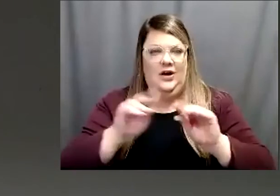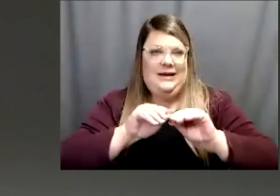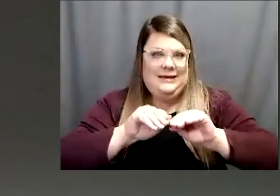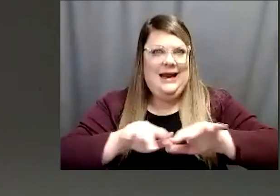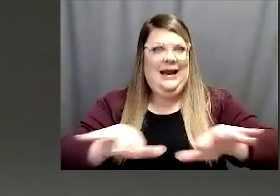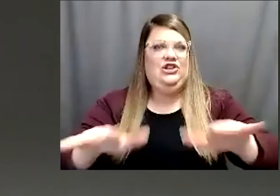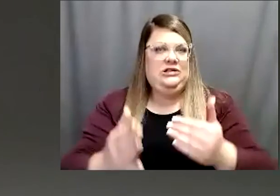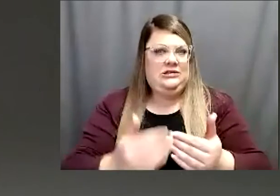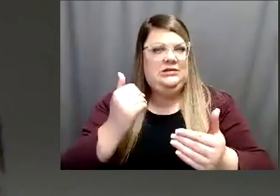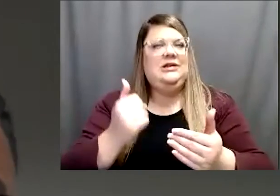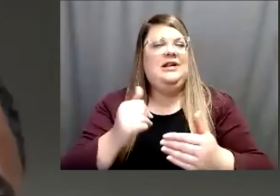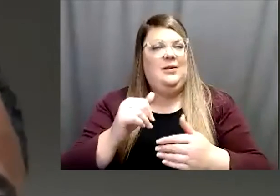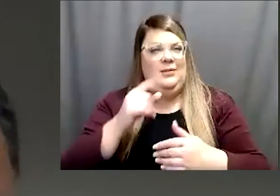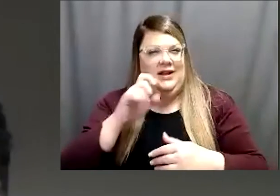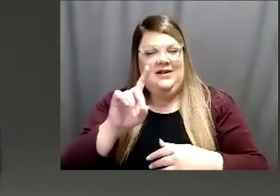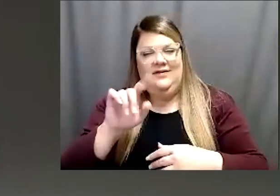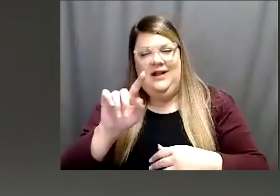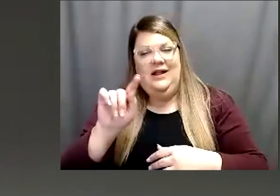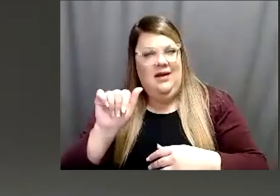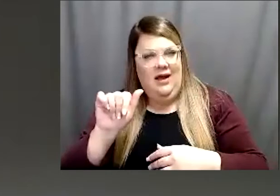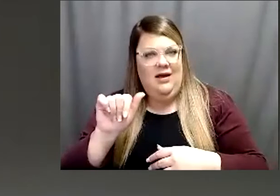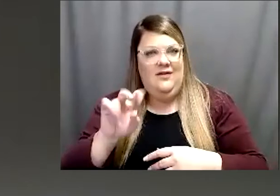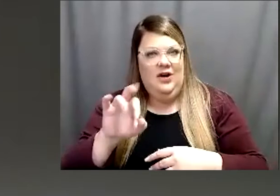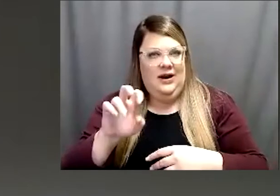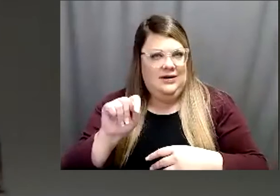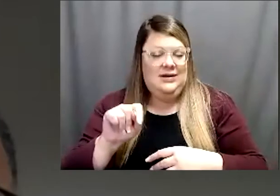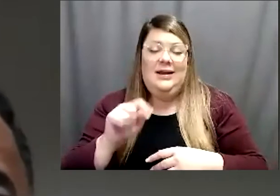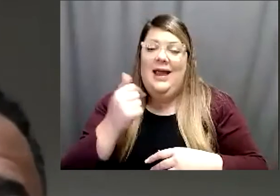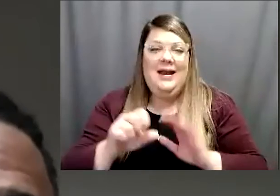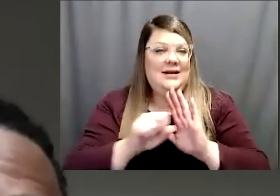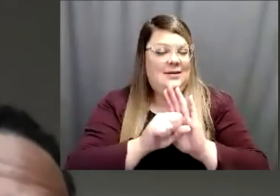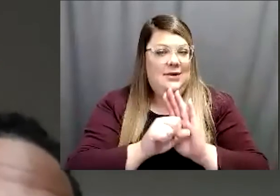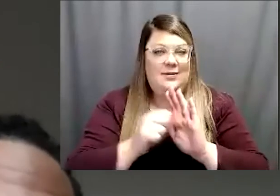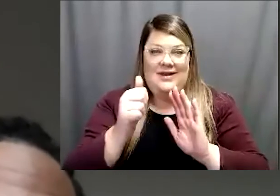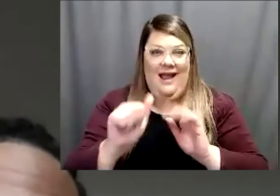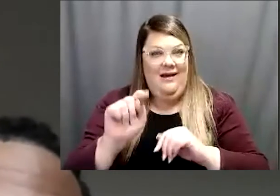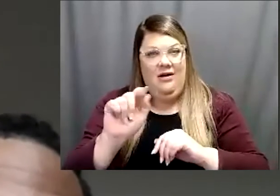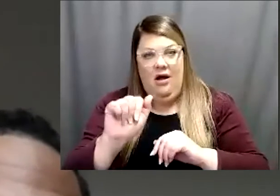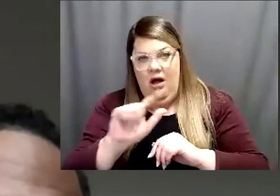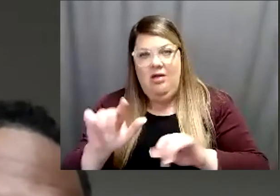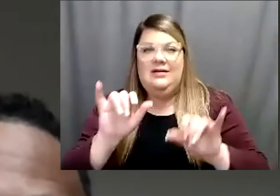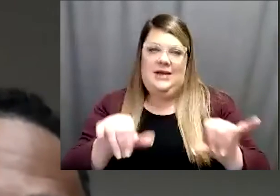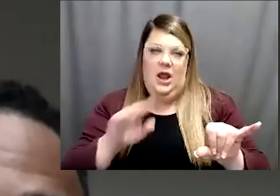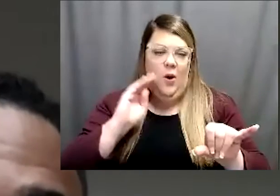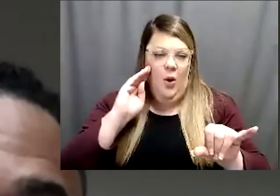symptoms at all stay at home you know also for exposures the recommendation for exposure even